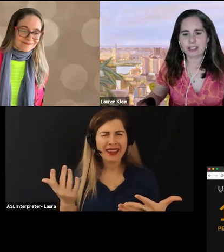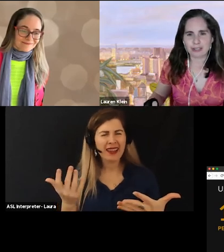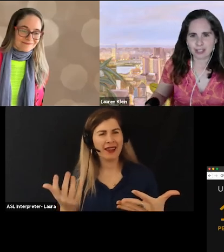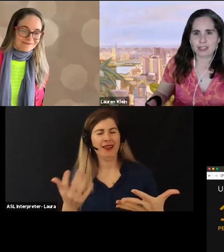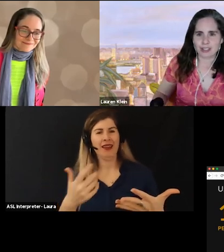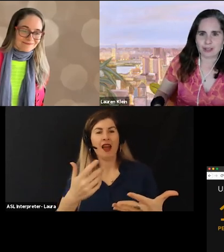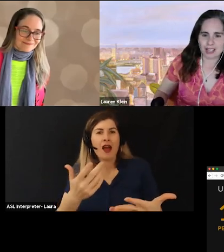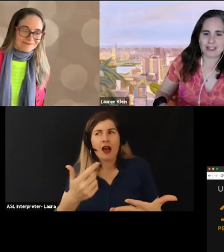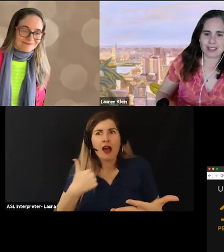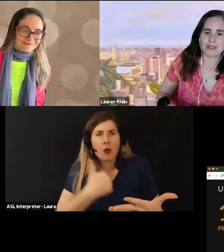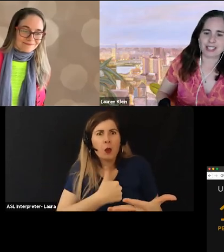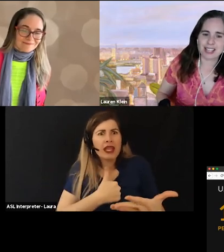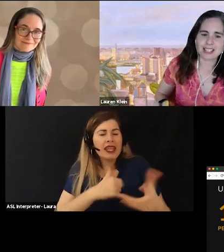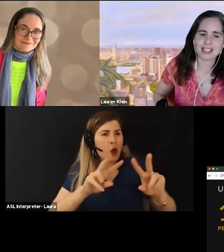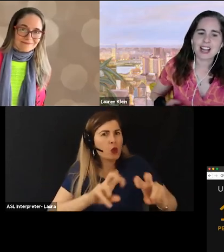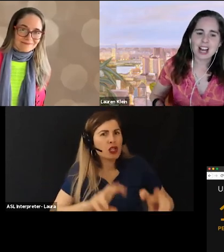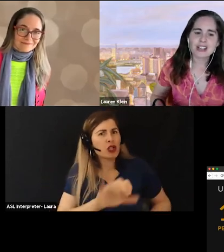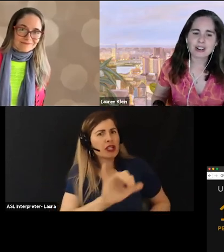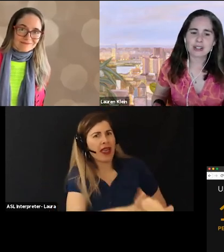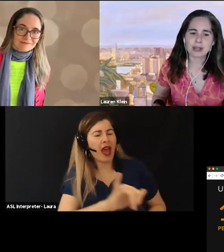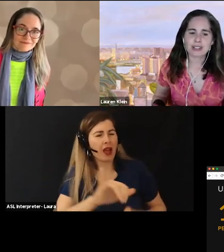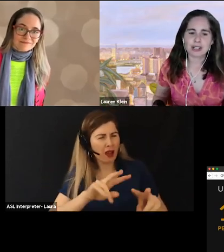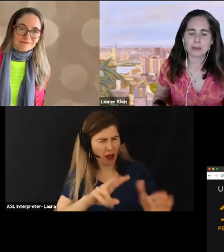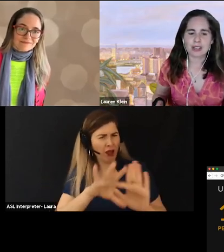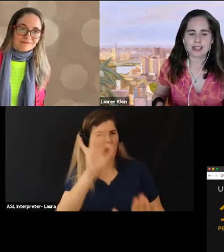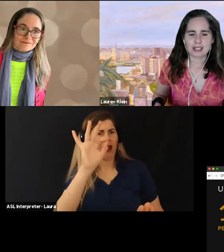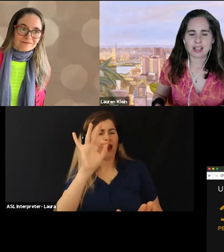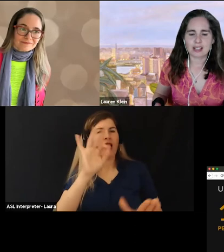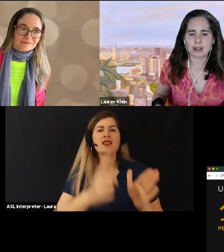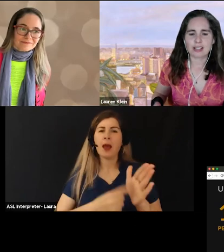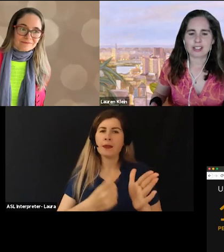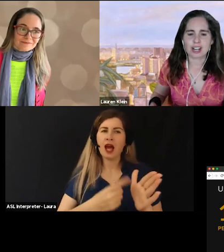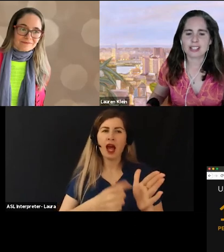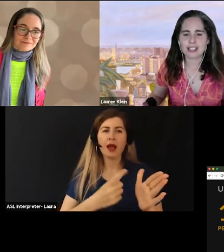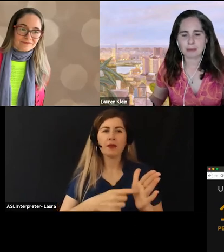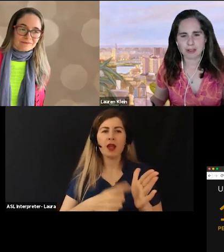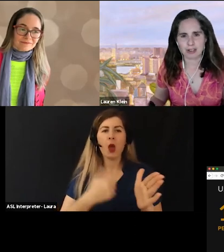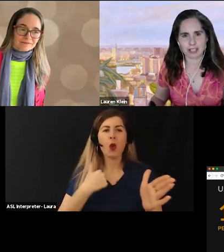visualization has shown that we interpret these aesthetic choices just as emotionally.